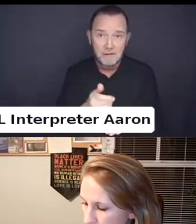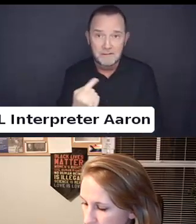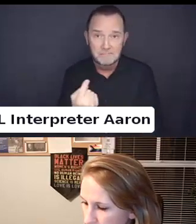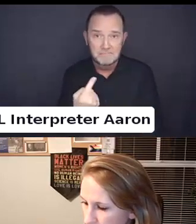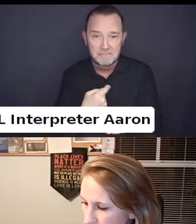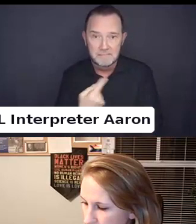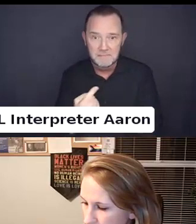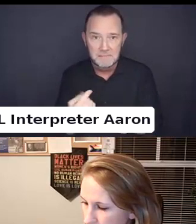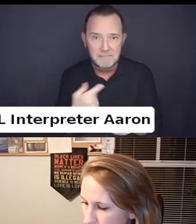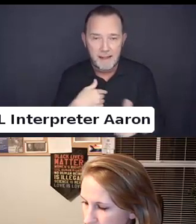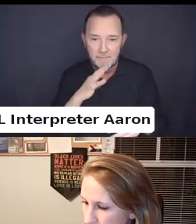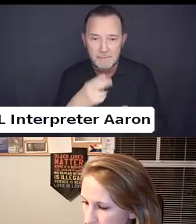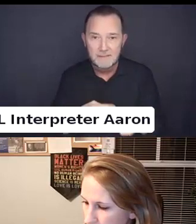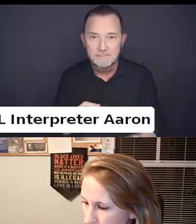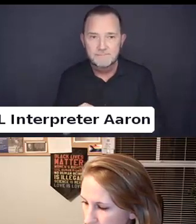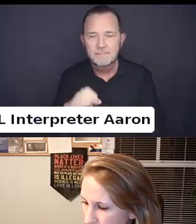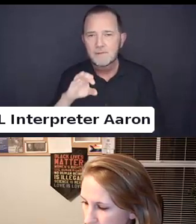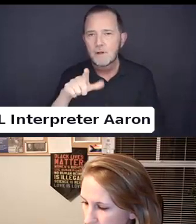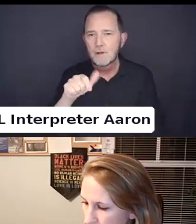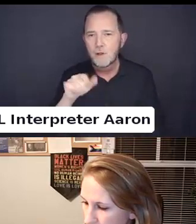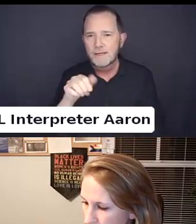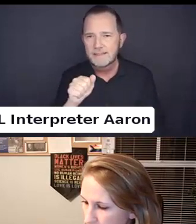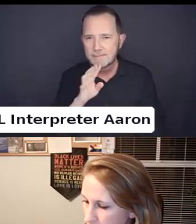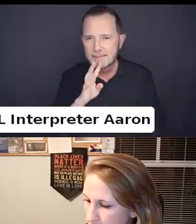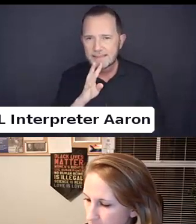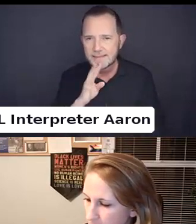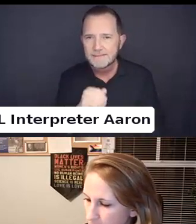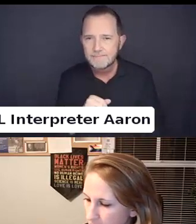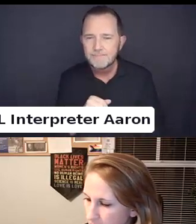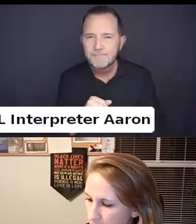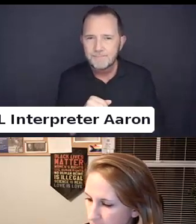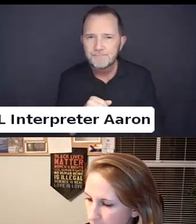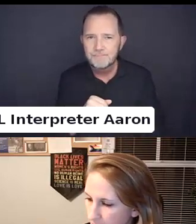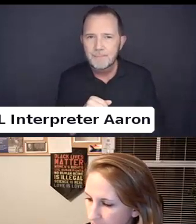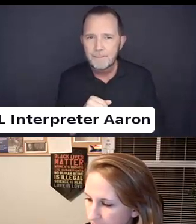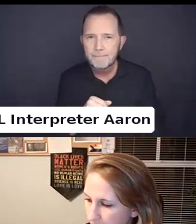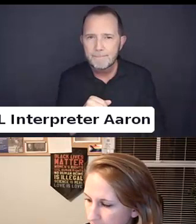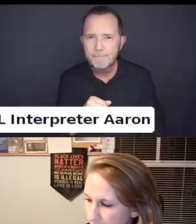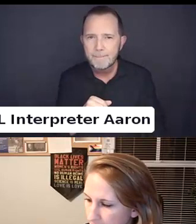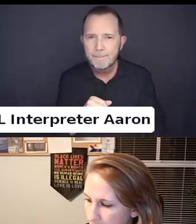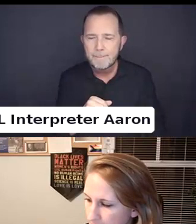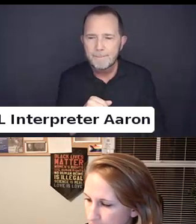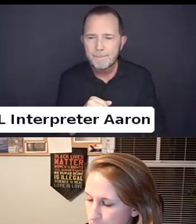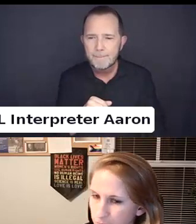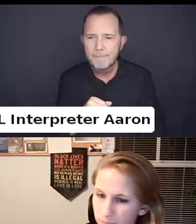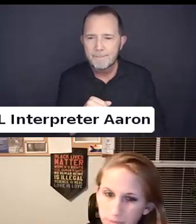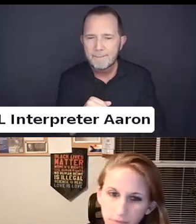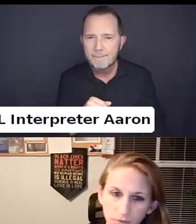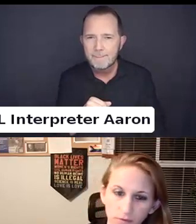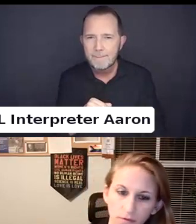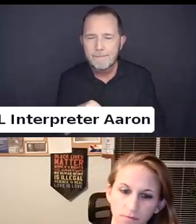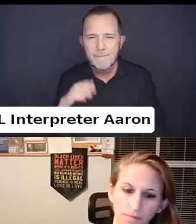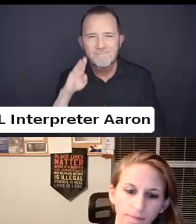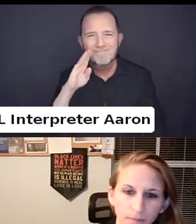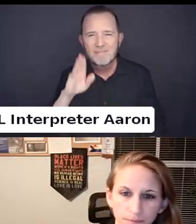I just want to acknowledge you know the roots of the siloing.